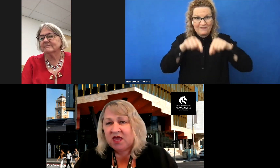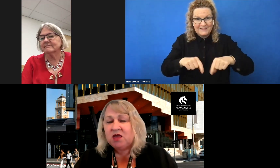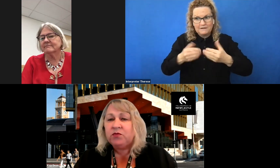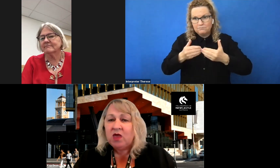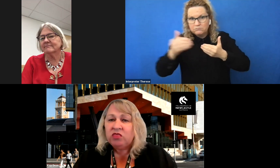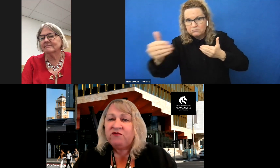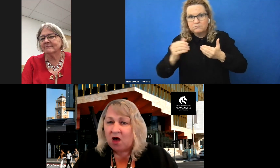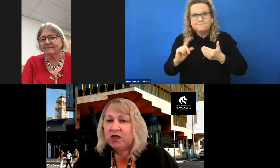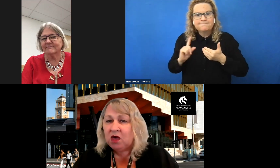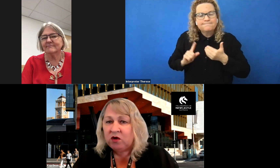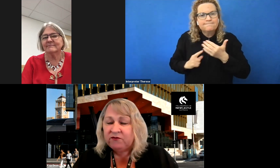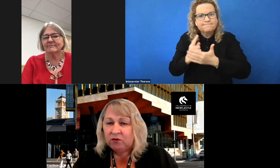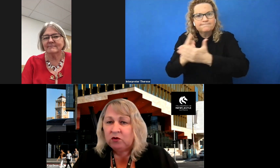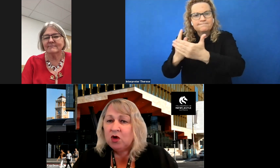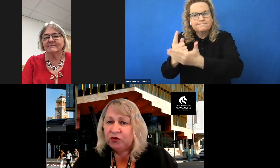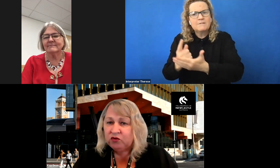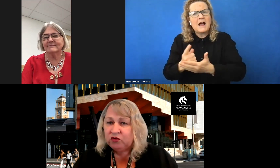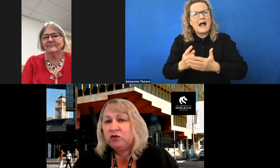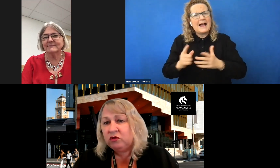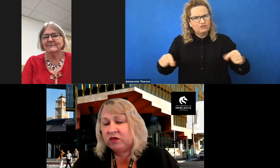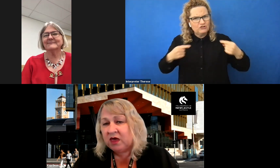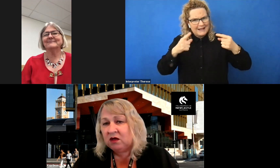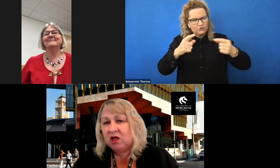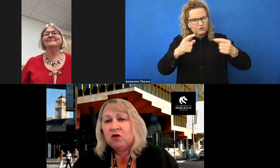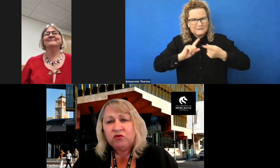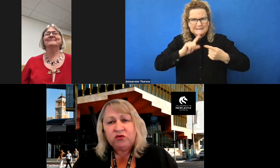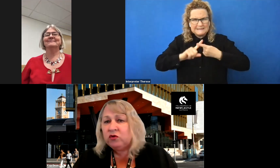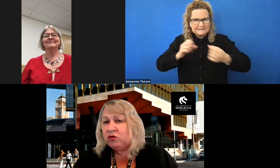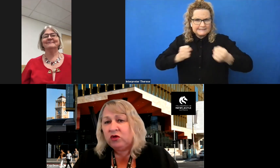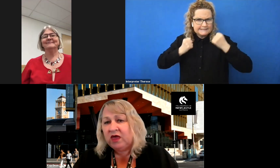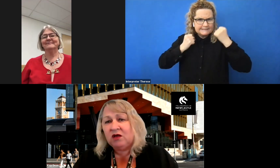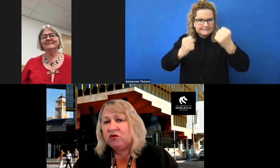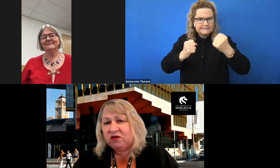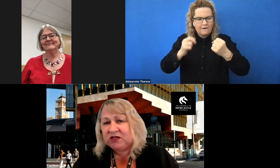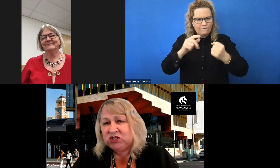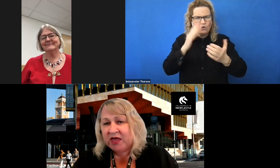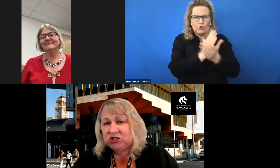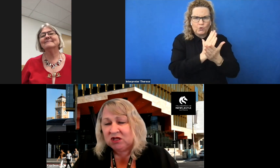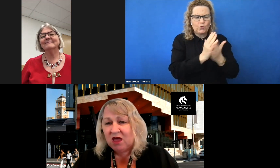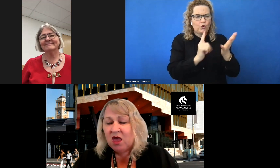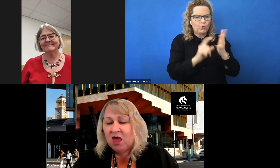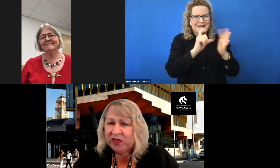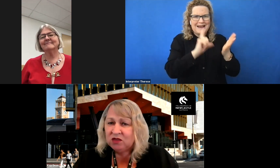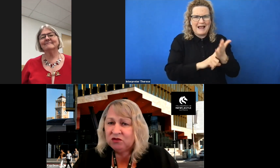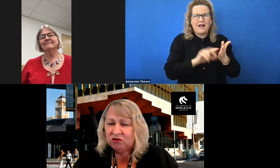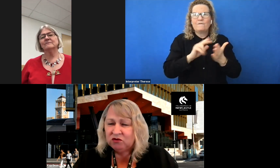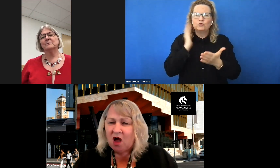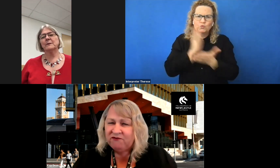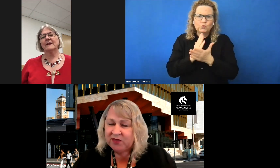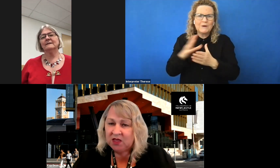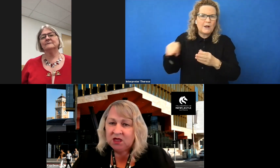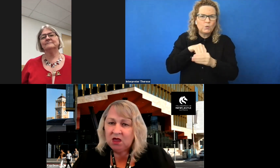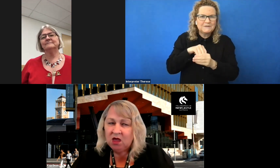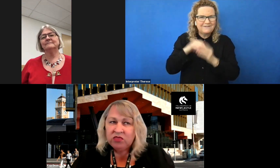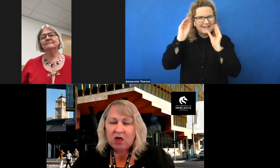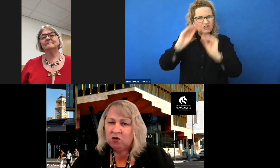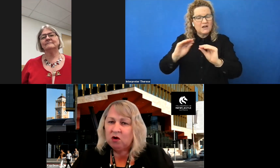keep the fight going for true UDL, true inclusive education. We can do it. I'm feeling that we're on